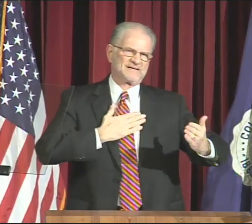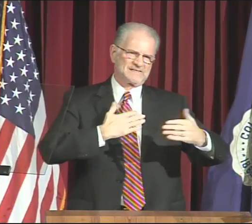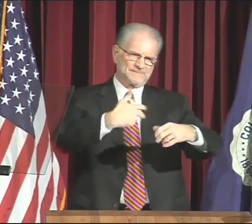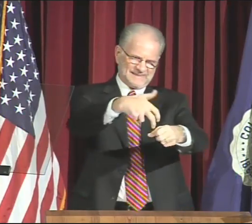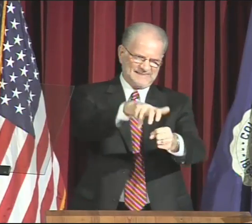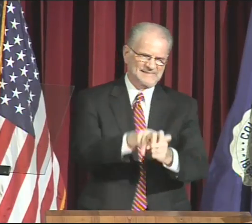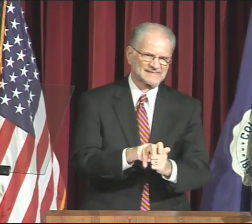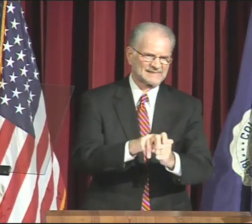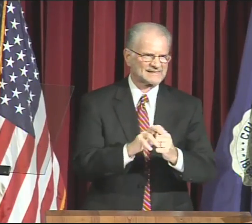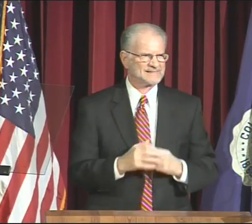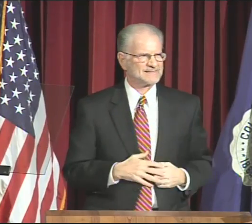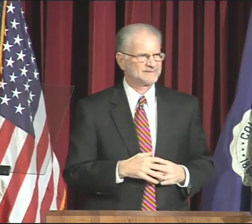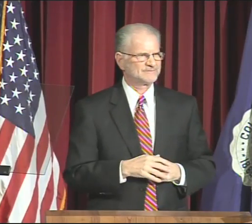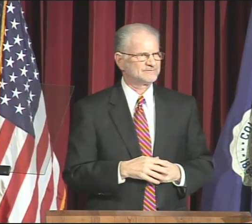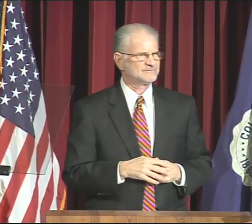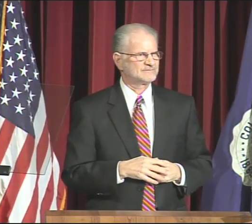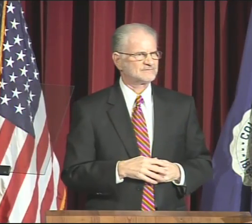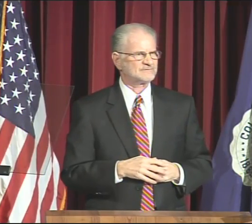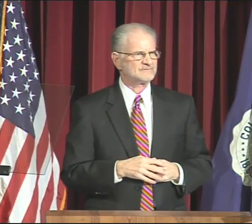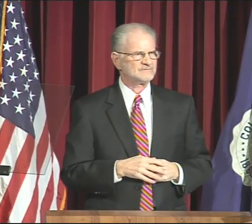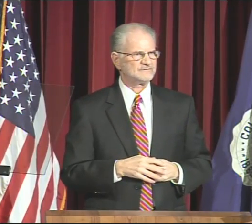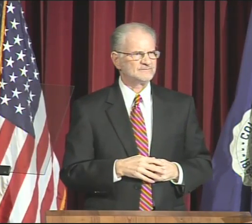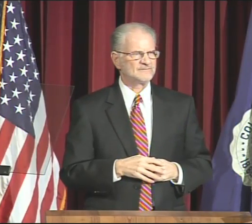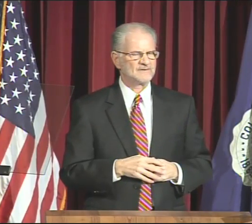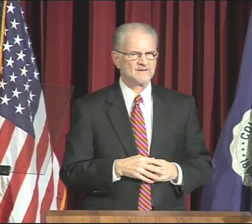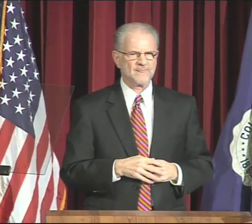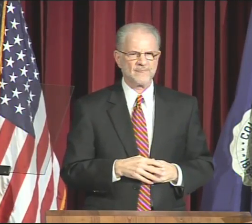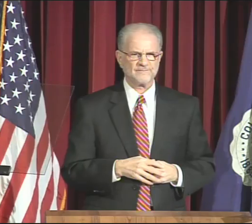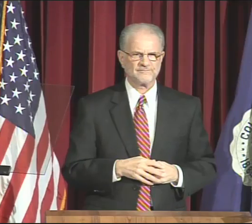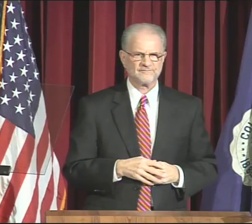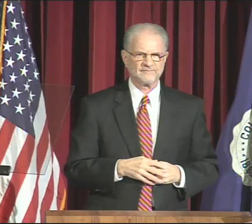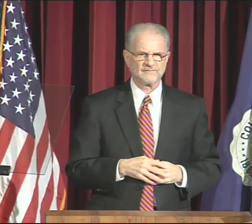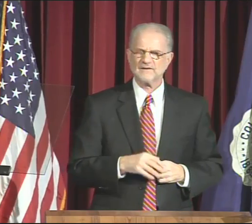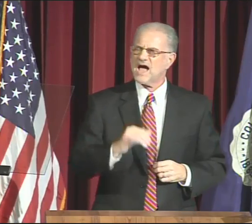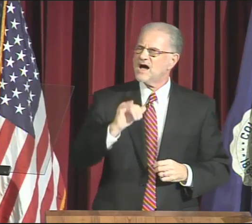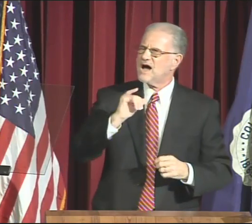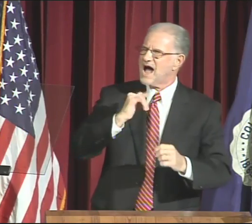Thank you, please be seated.